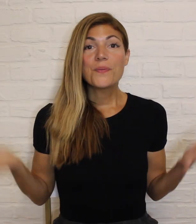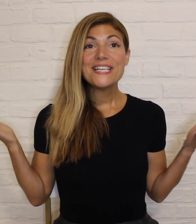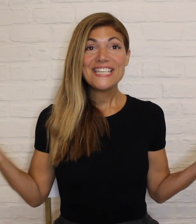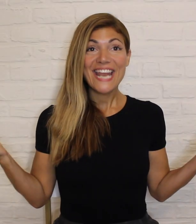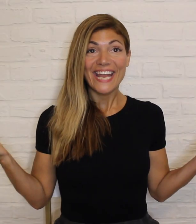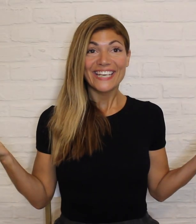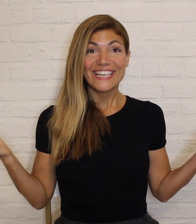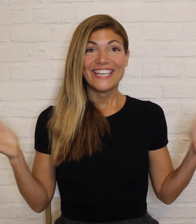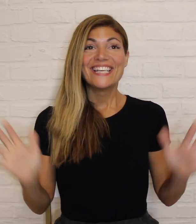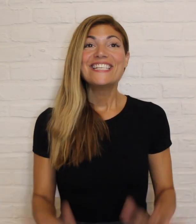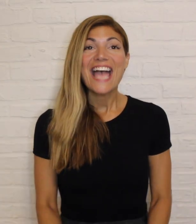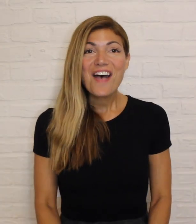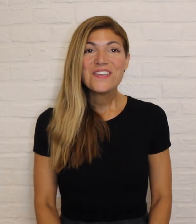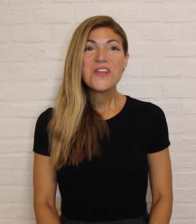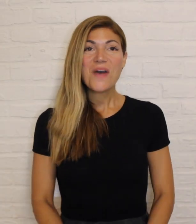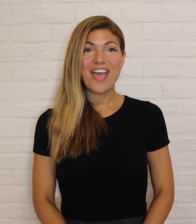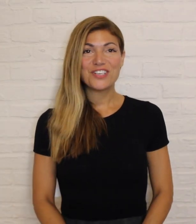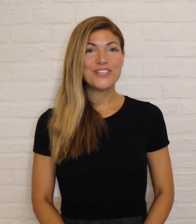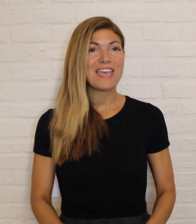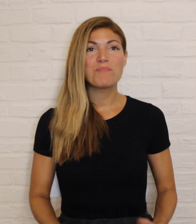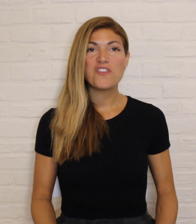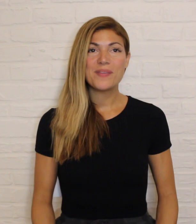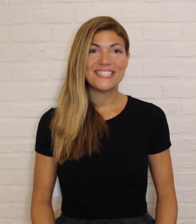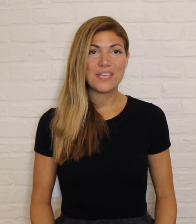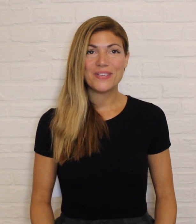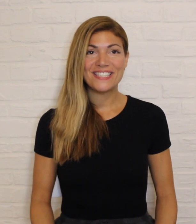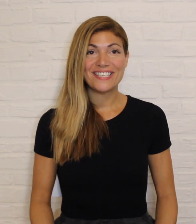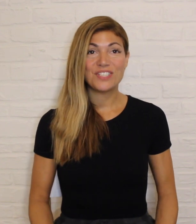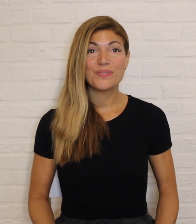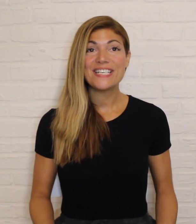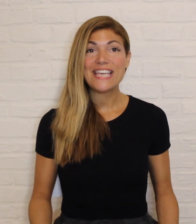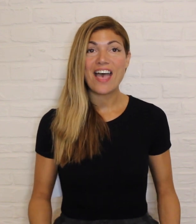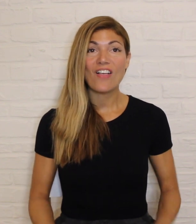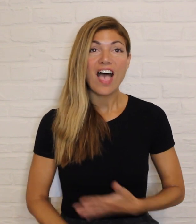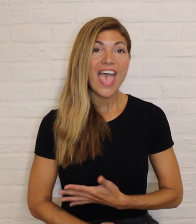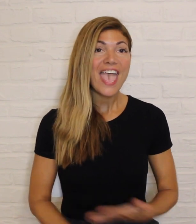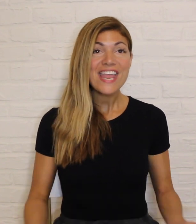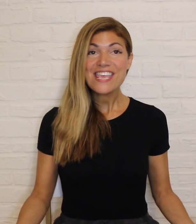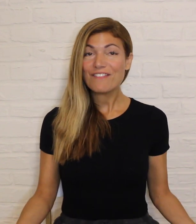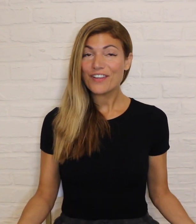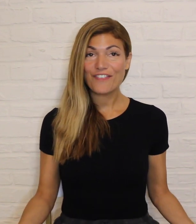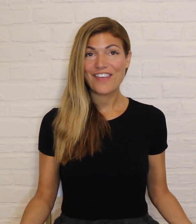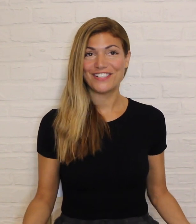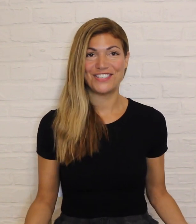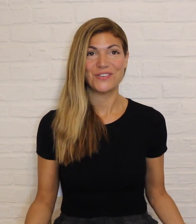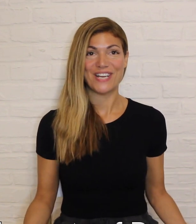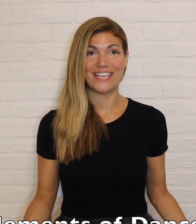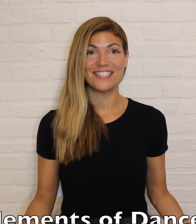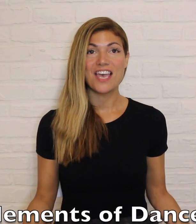We did it! Now you know how to create movement sequences to retell any of your favorite stories.